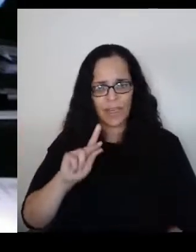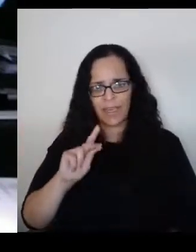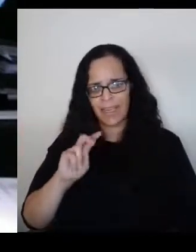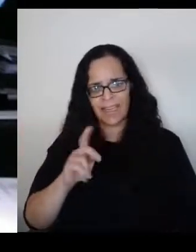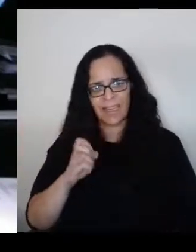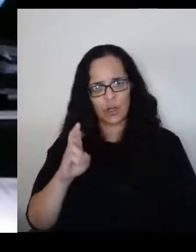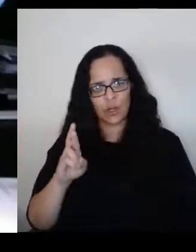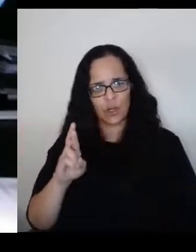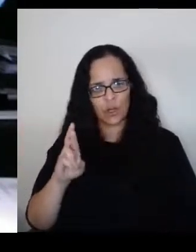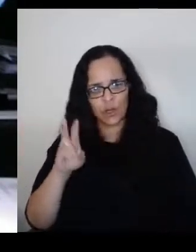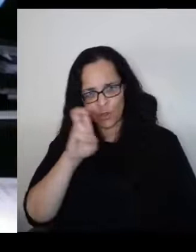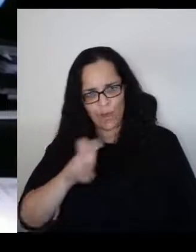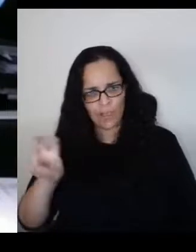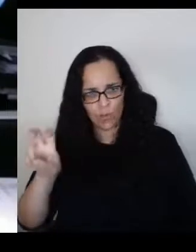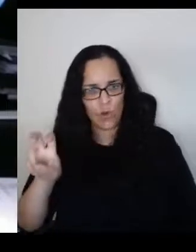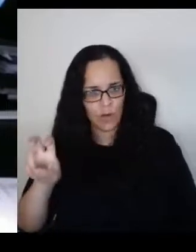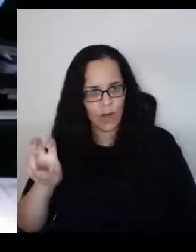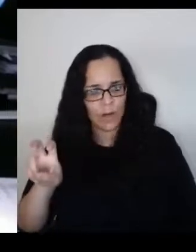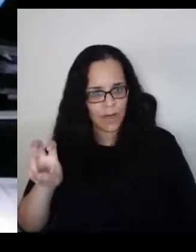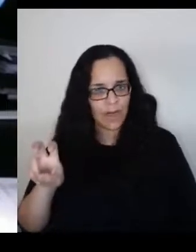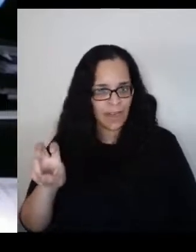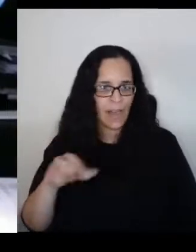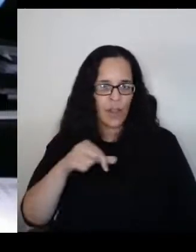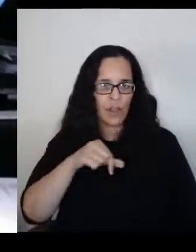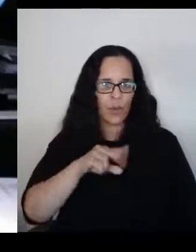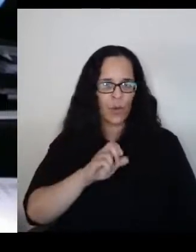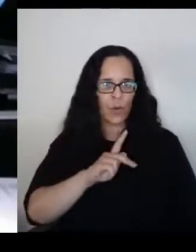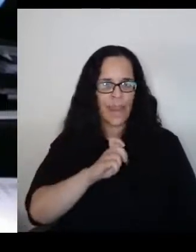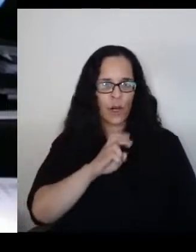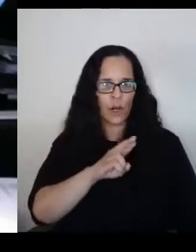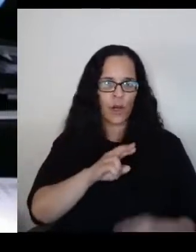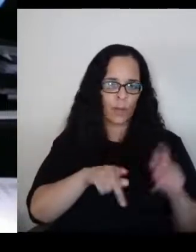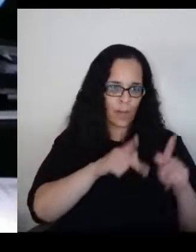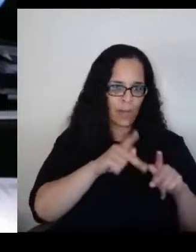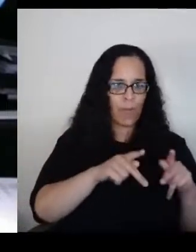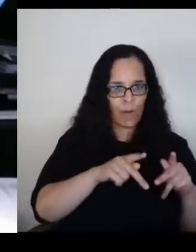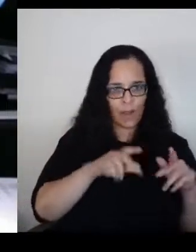and of course there were also Jewish people but the Quakers,